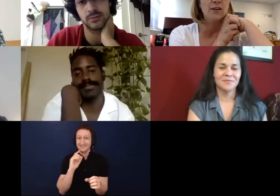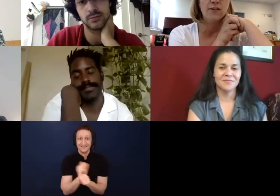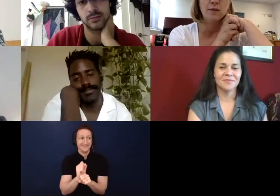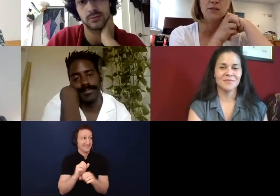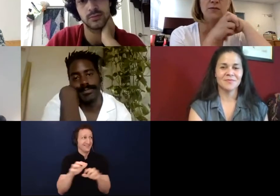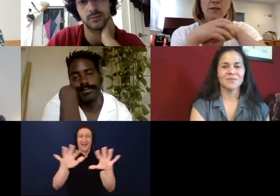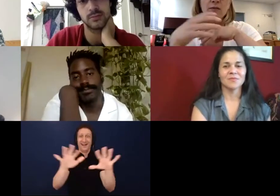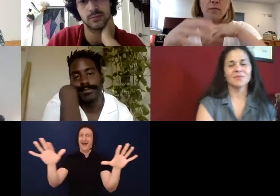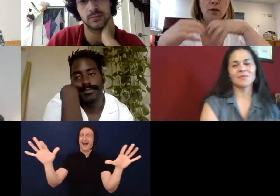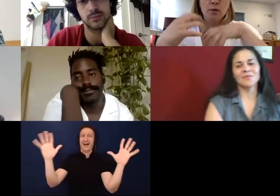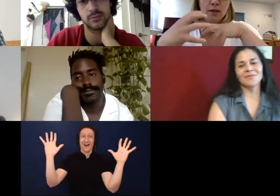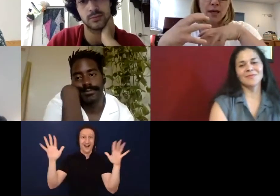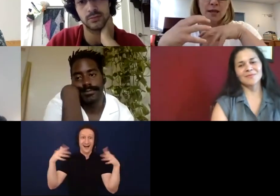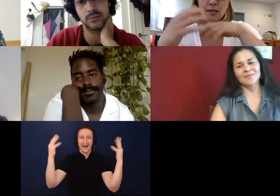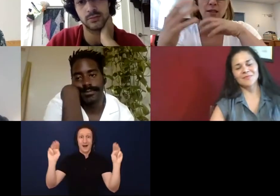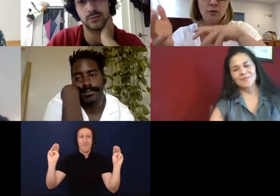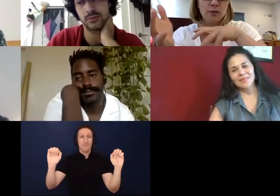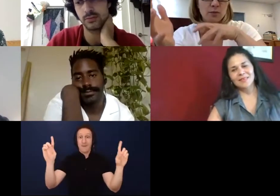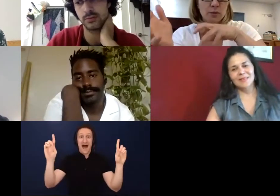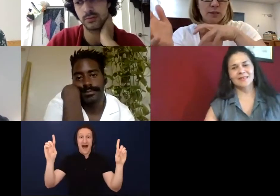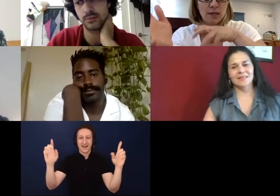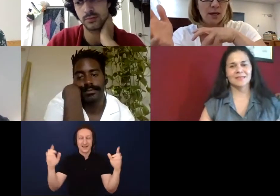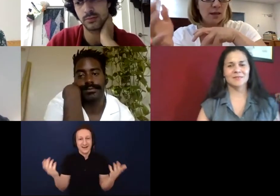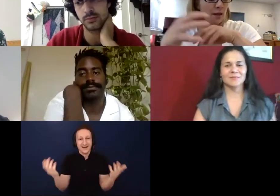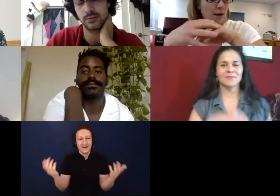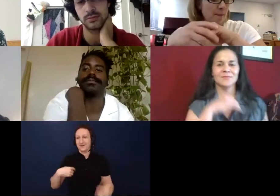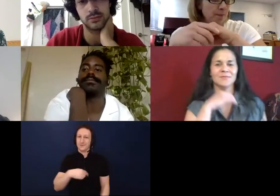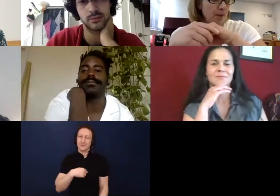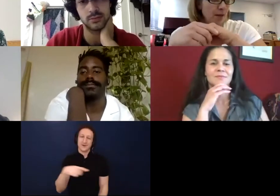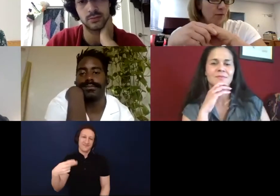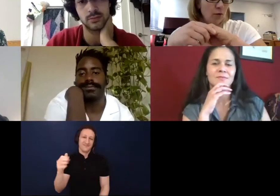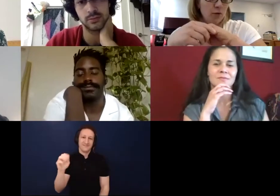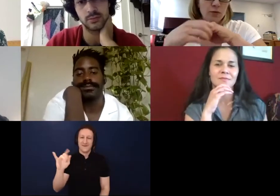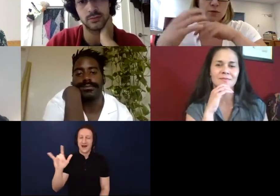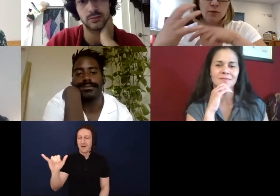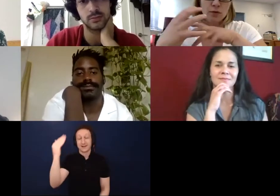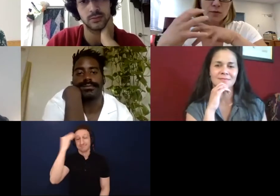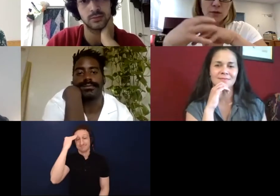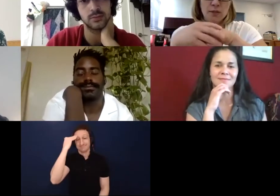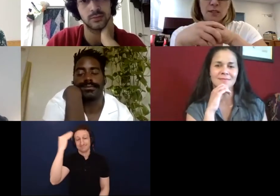Phamaly is very familiar with that. As Ezra was saying, for those of us with disabilities,